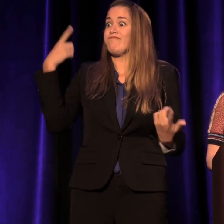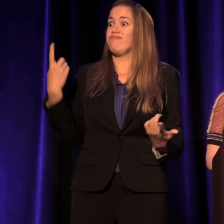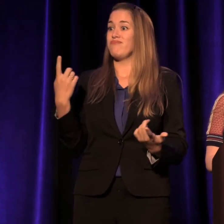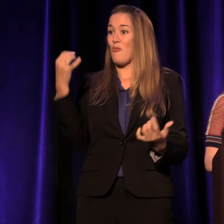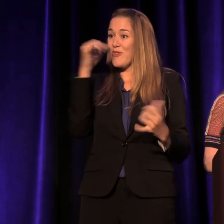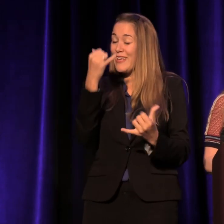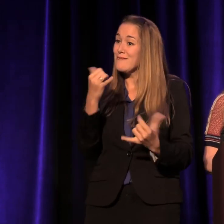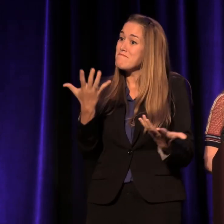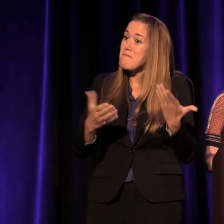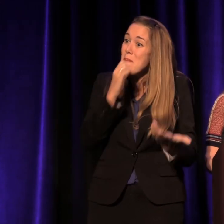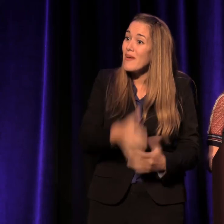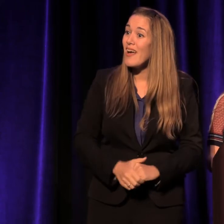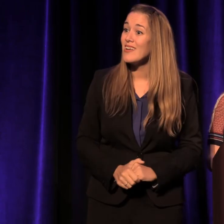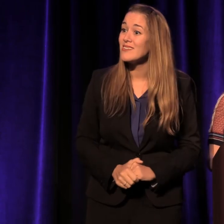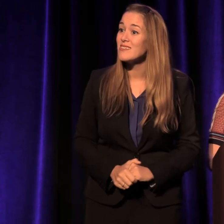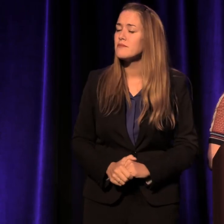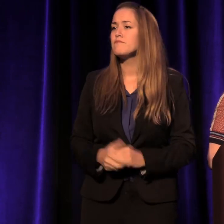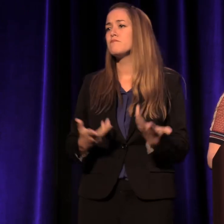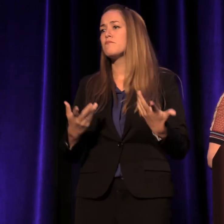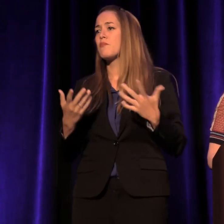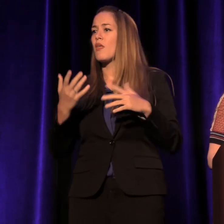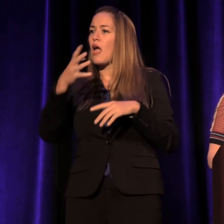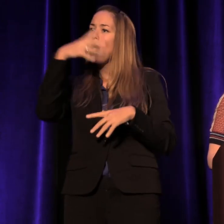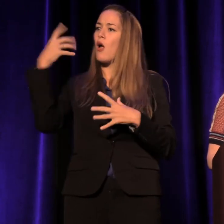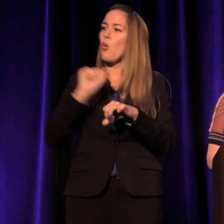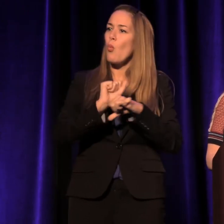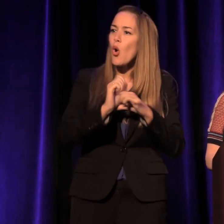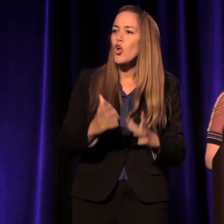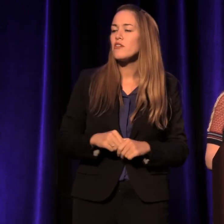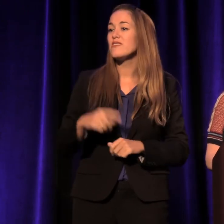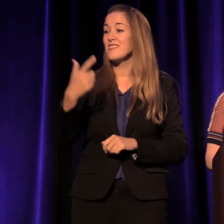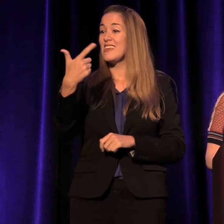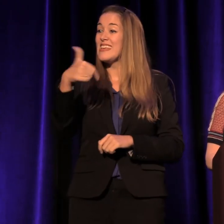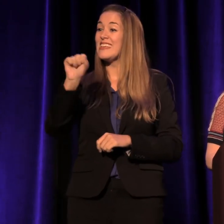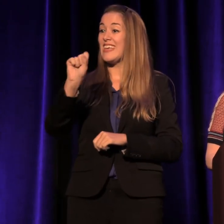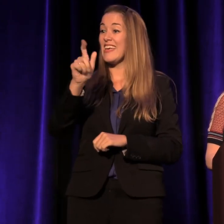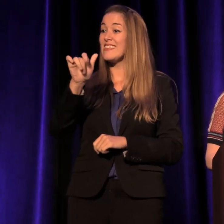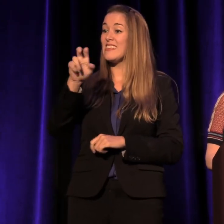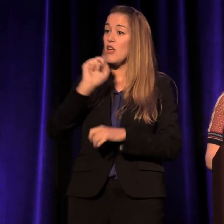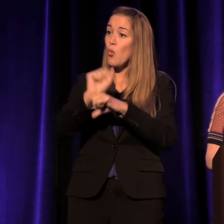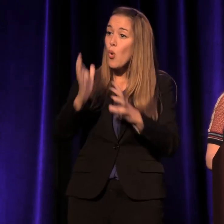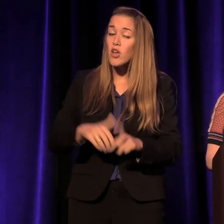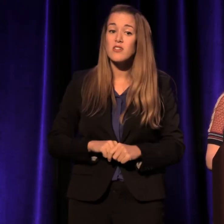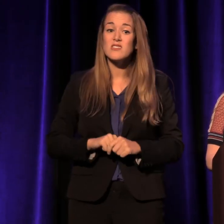Migrant workers and gas station attendants, middle-age people who lost their jobs